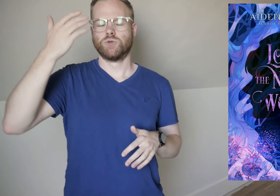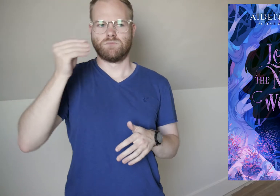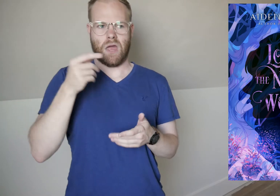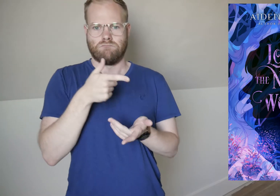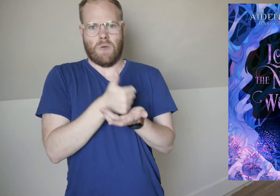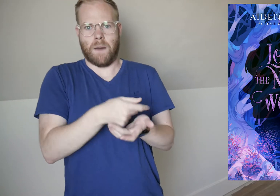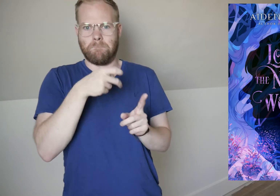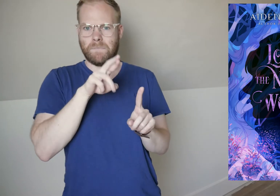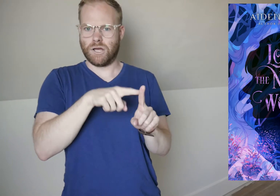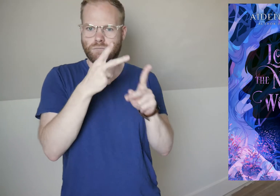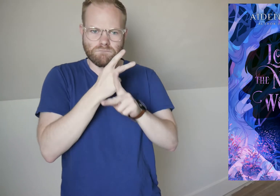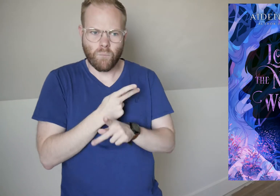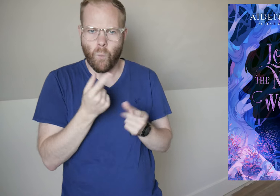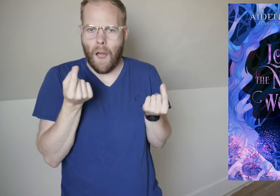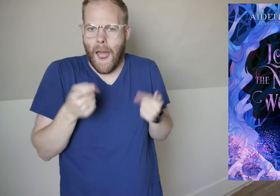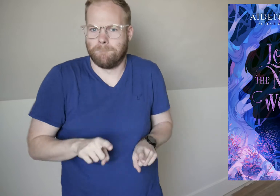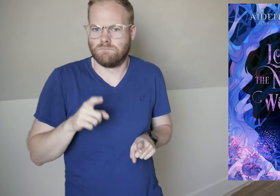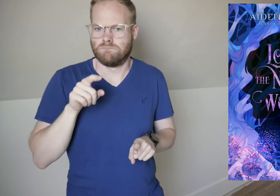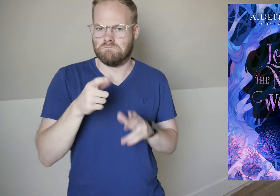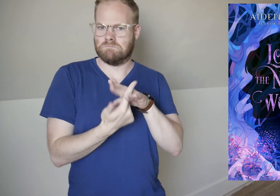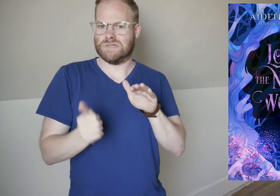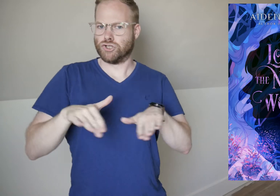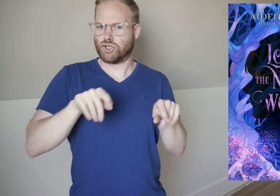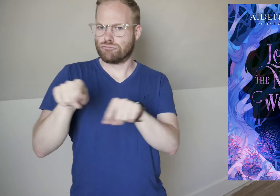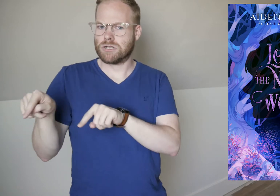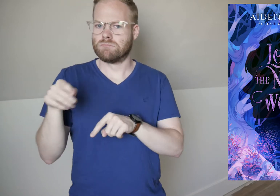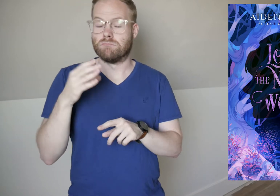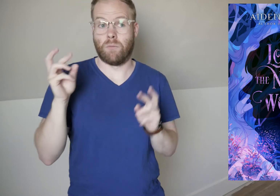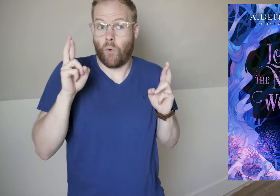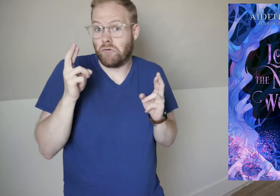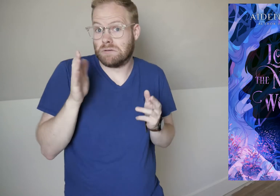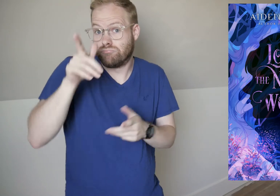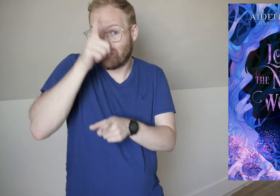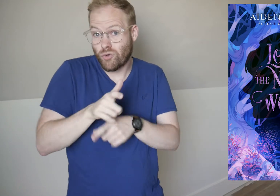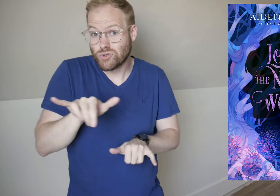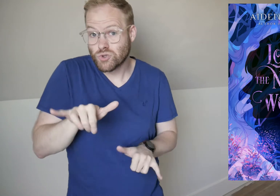and help Peter figure out what happened to the missing children, and hopefully, her brothers too.